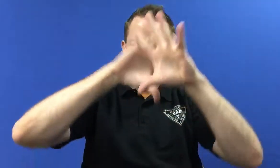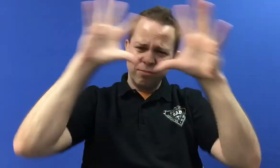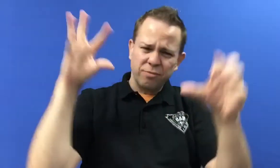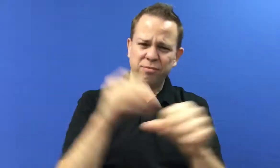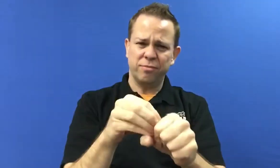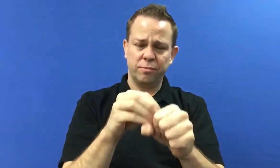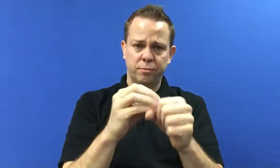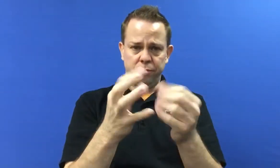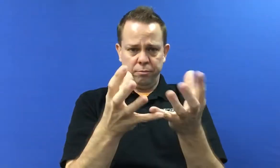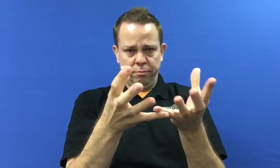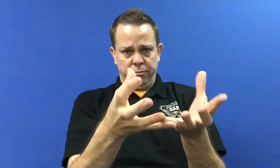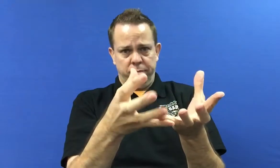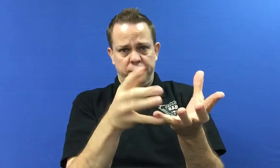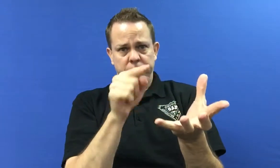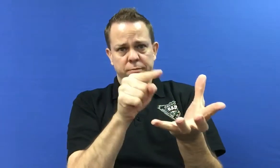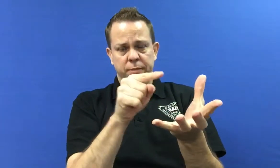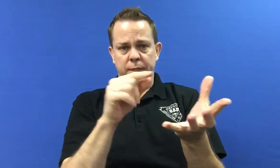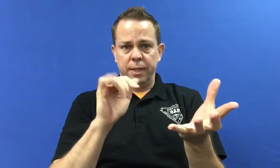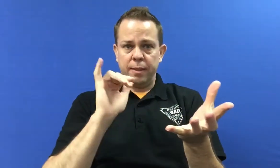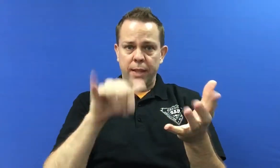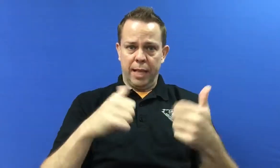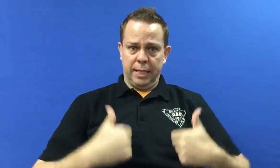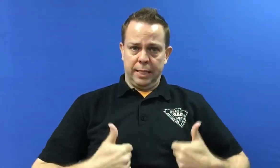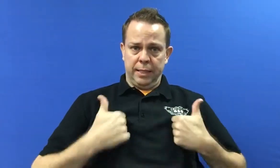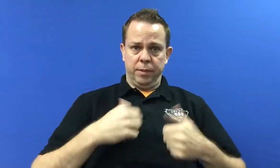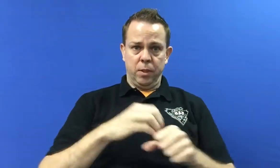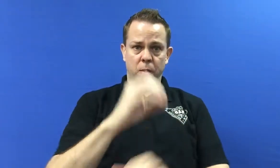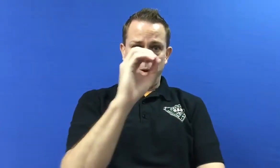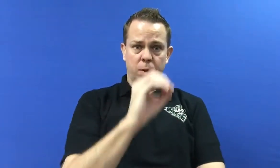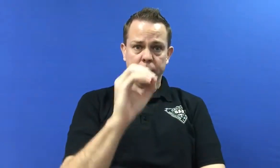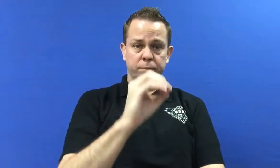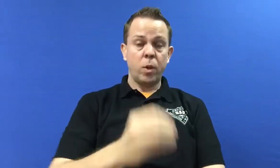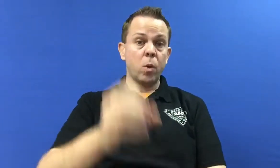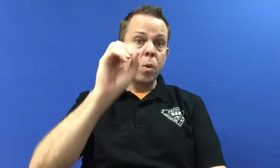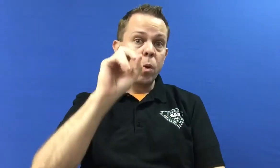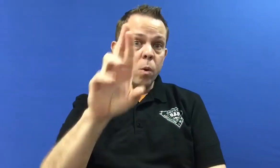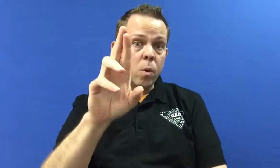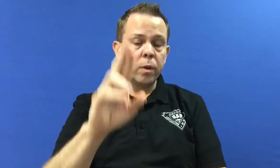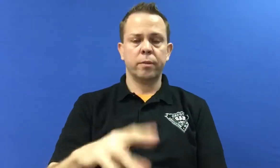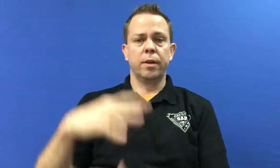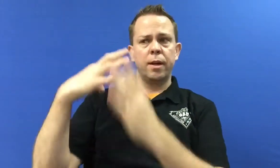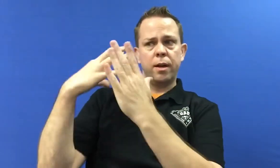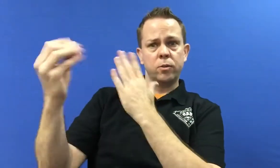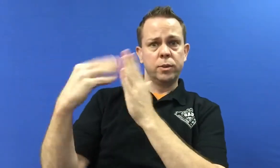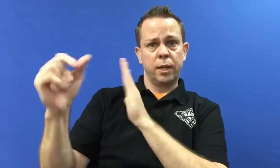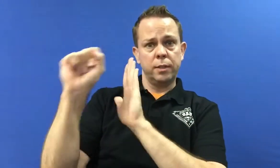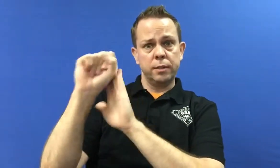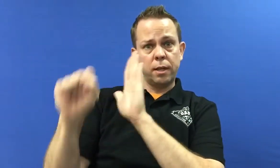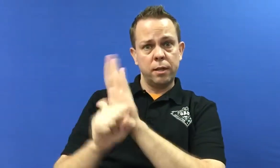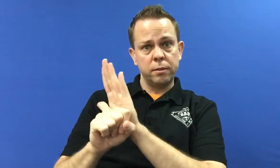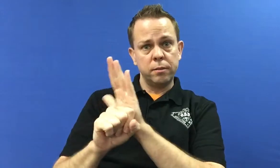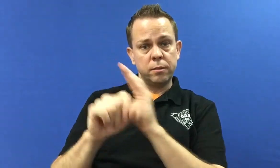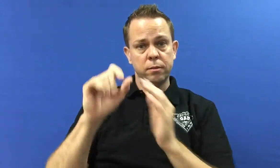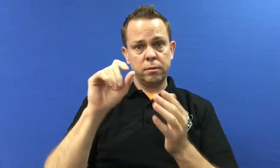We are all one big community, regardless if you live in Oregon or outside of the state,